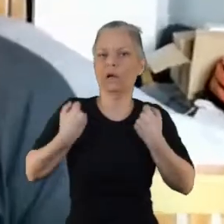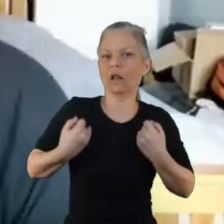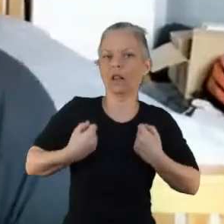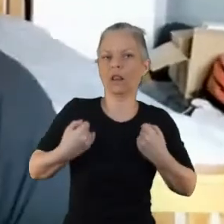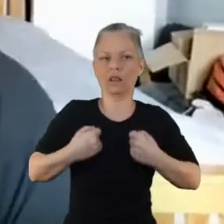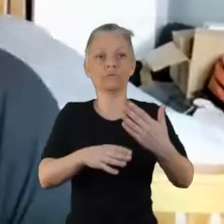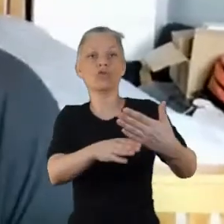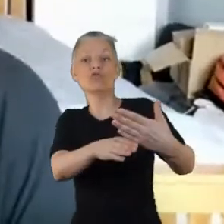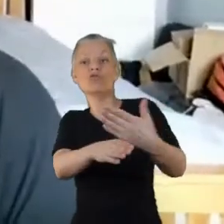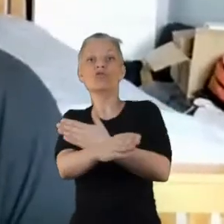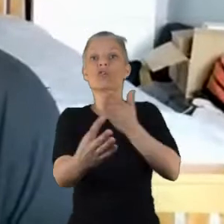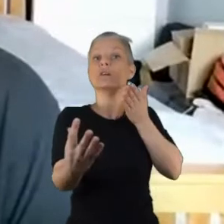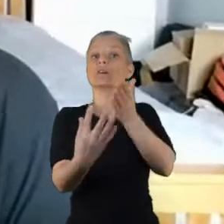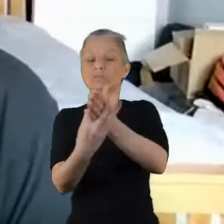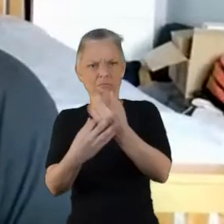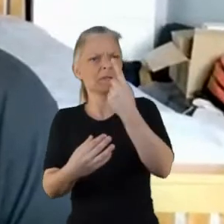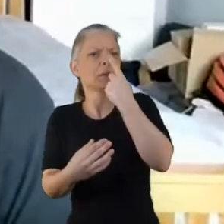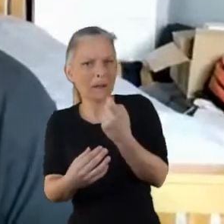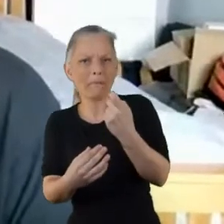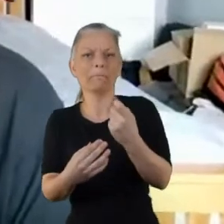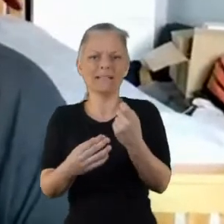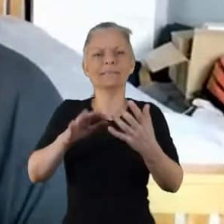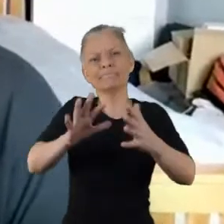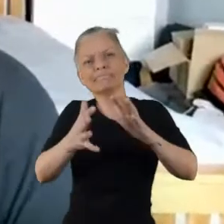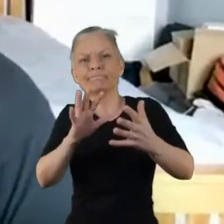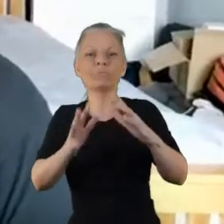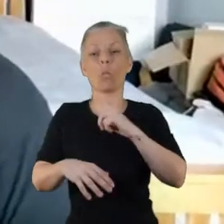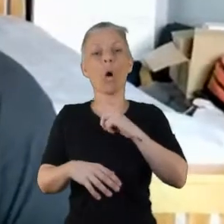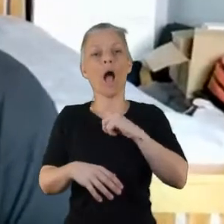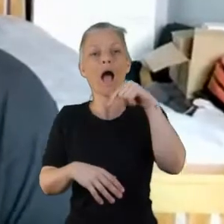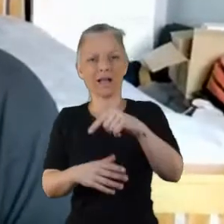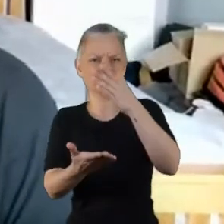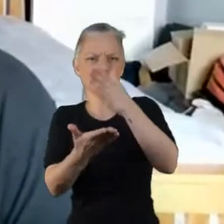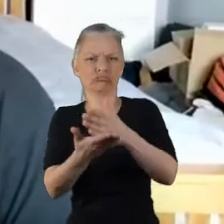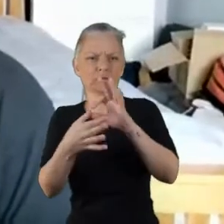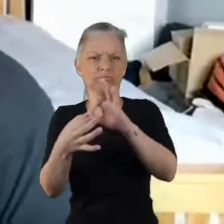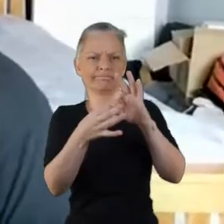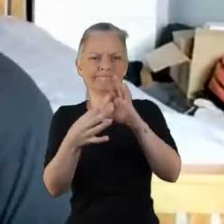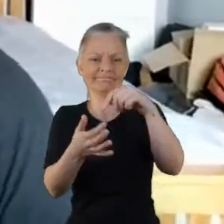issues between people like doctors and nurses and the patient.